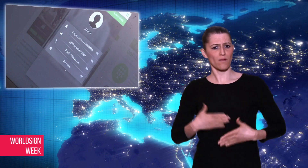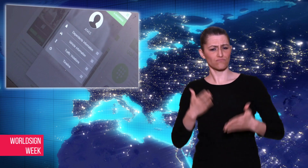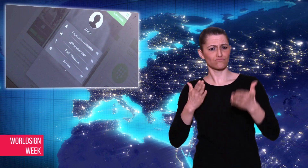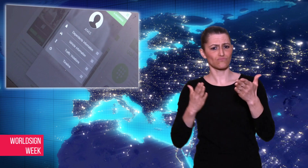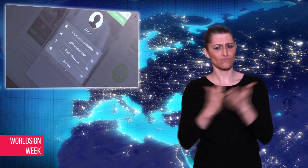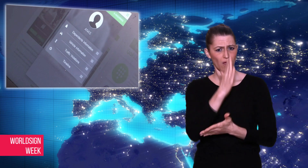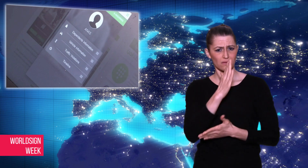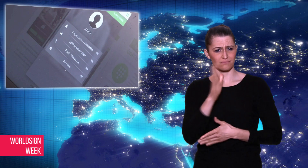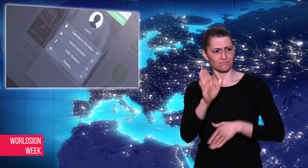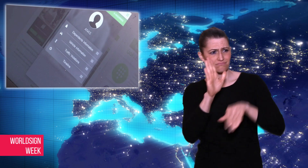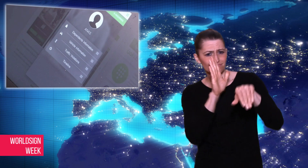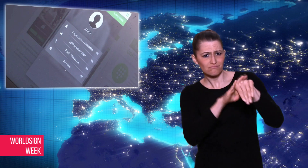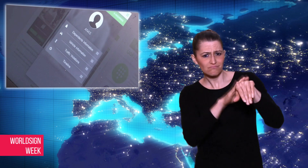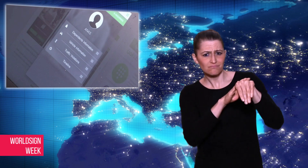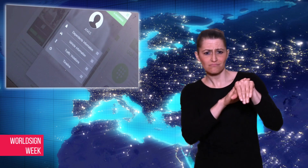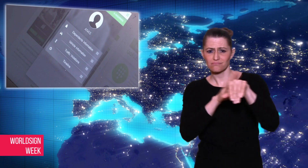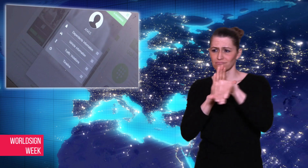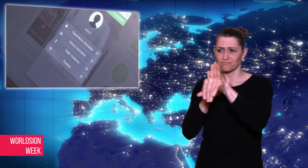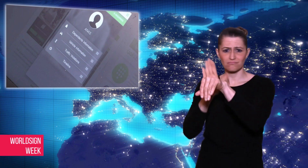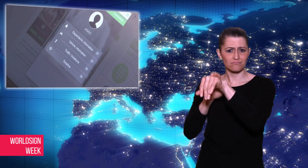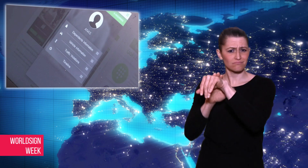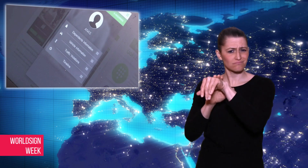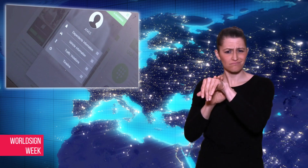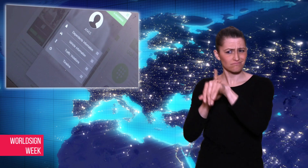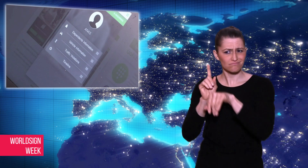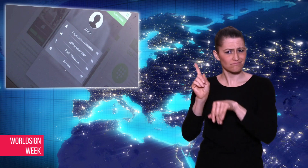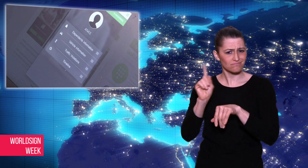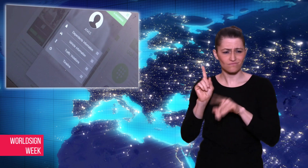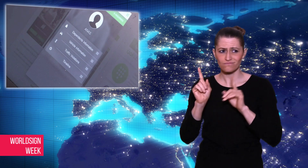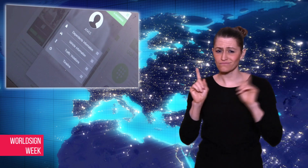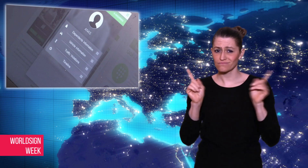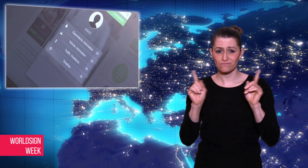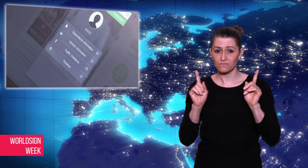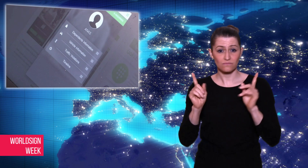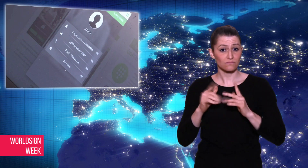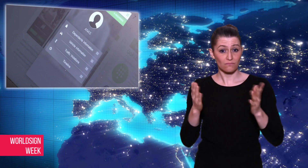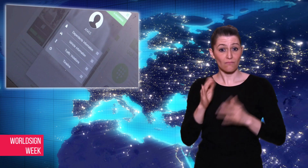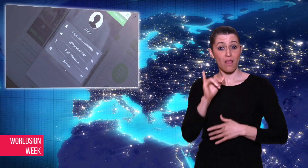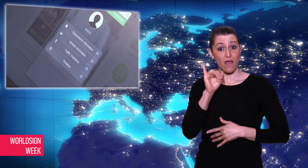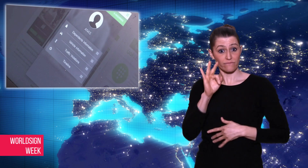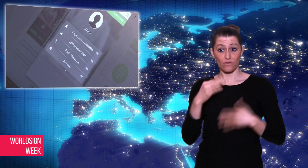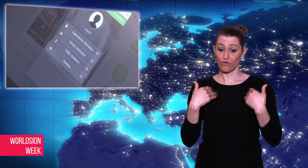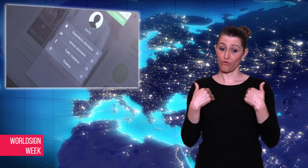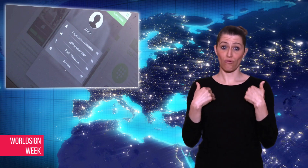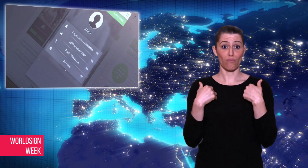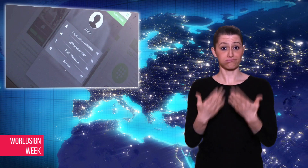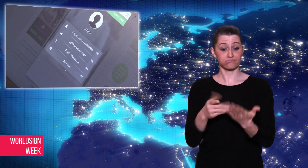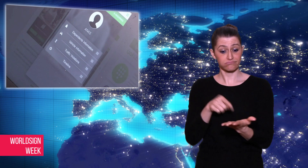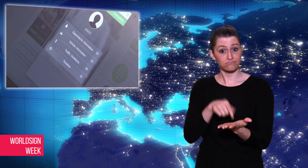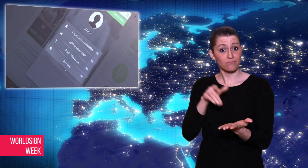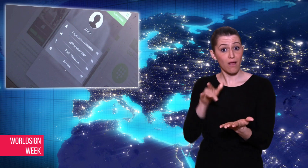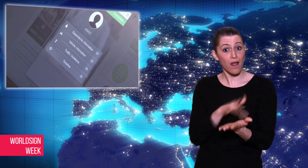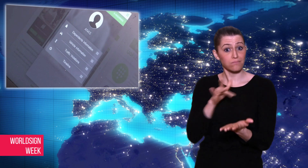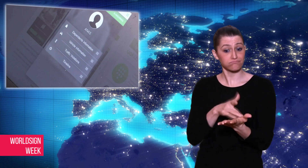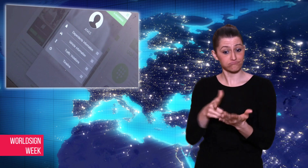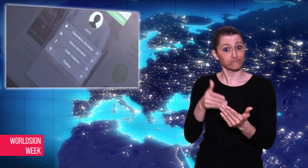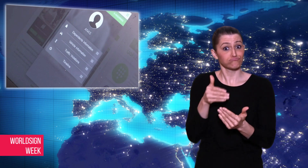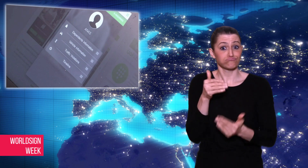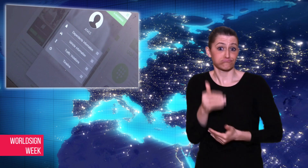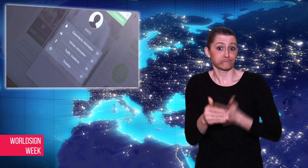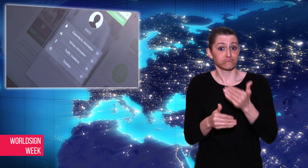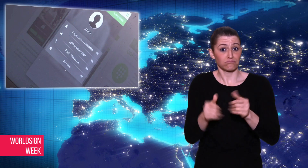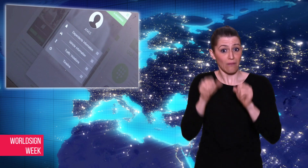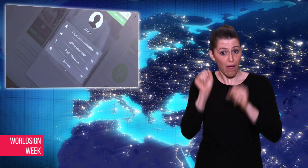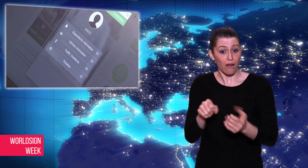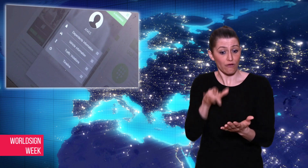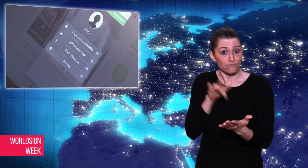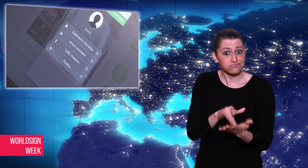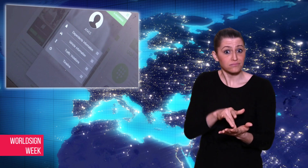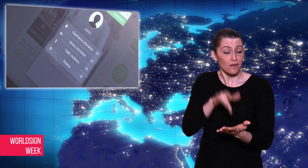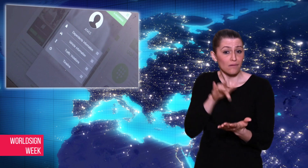The activists allege that, by allowing the app to be